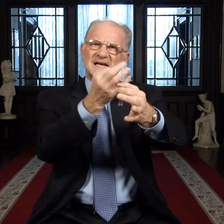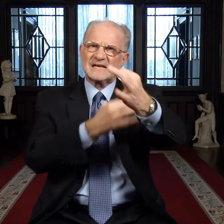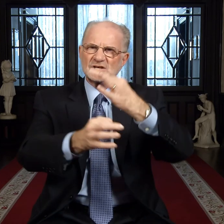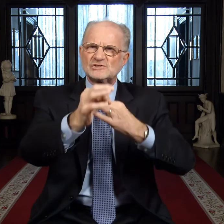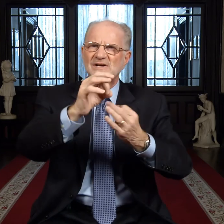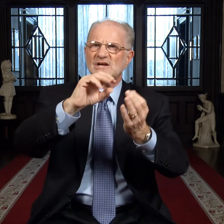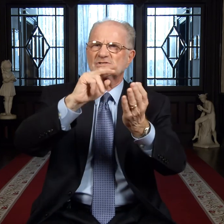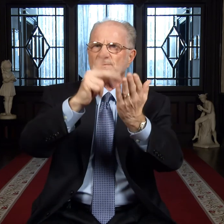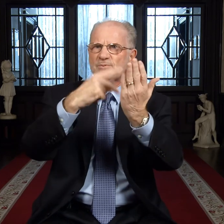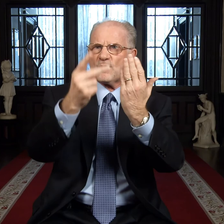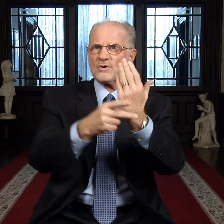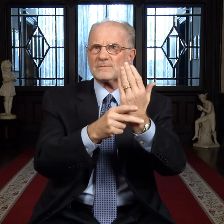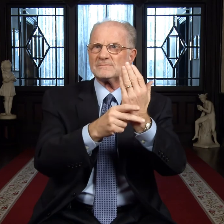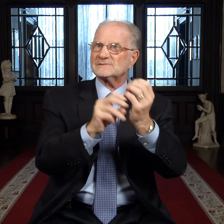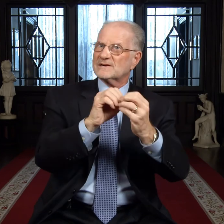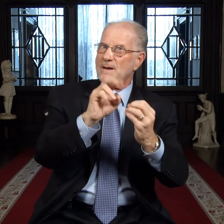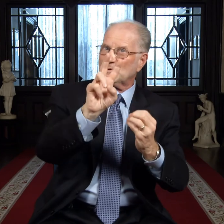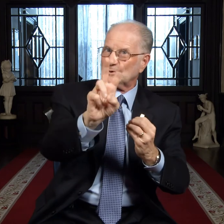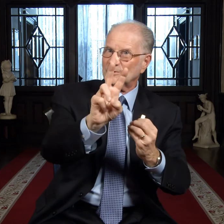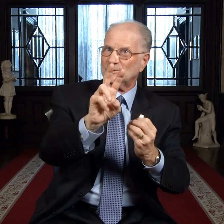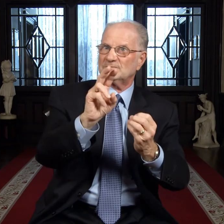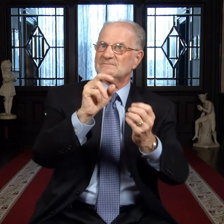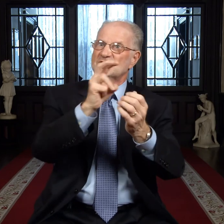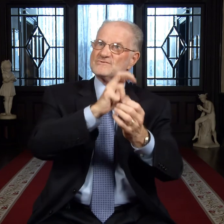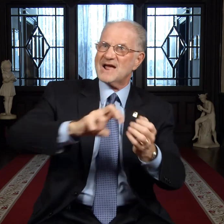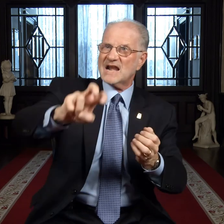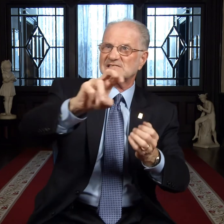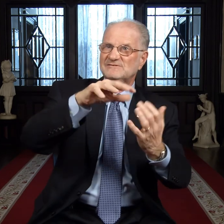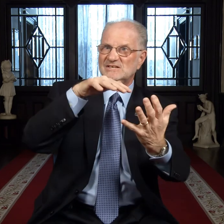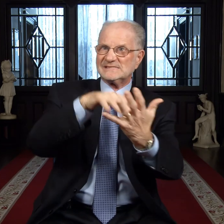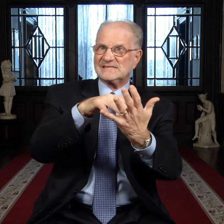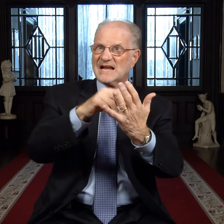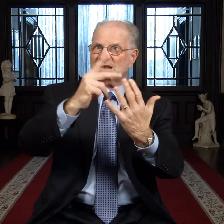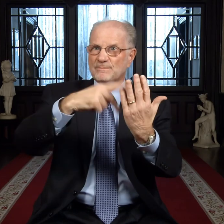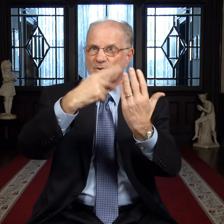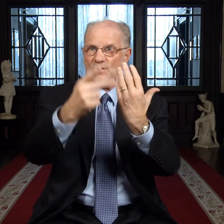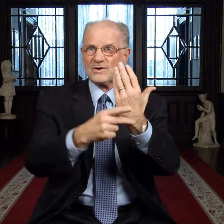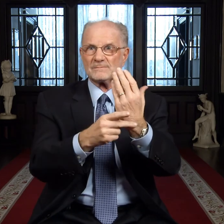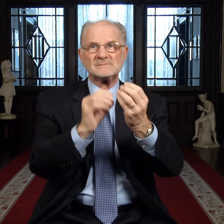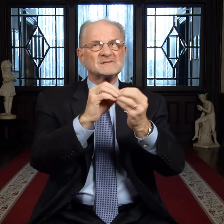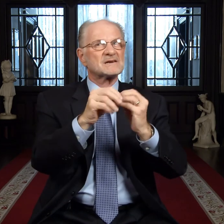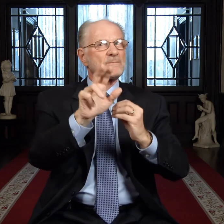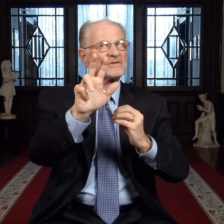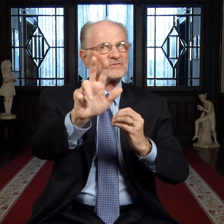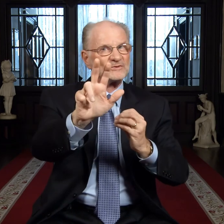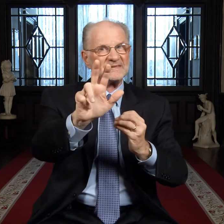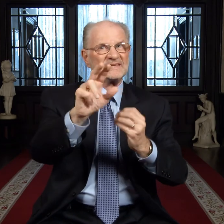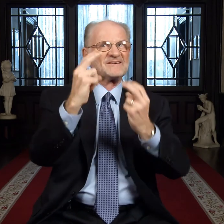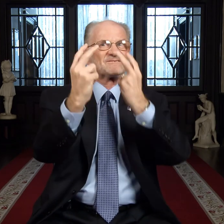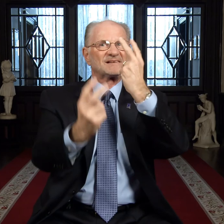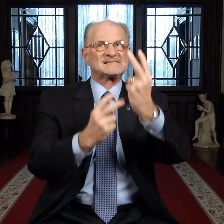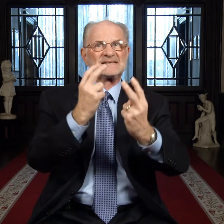Student exchange programs. Transfer study programs.